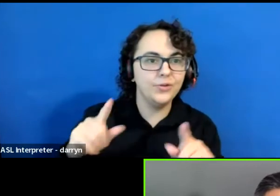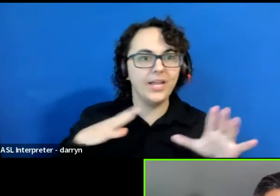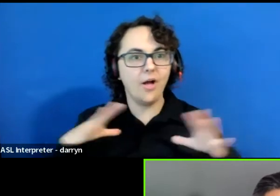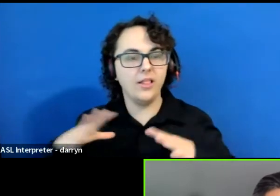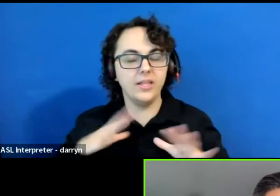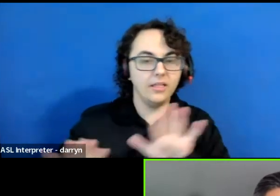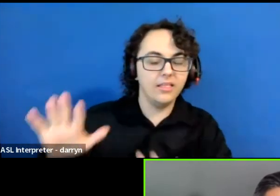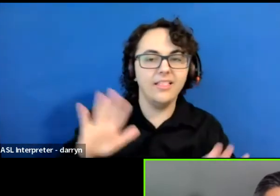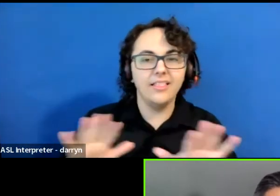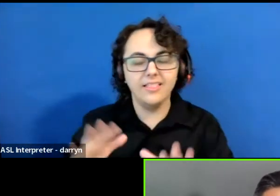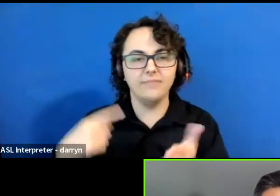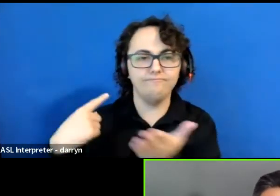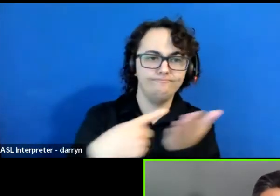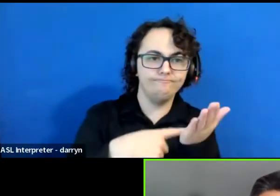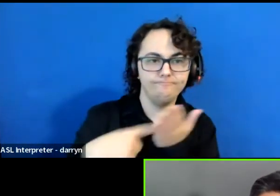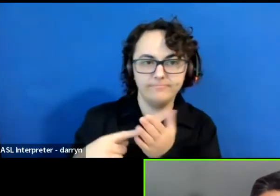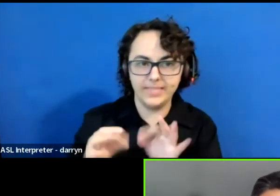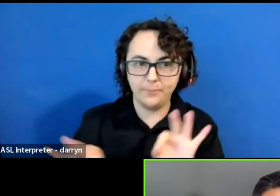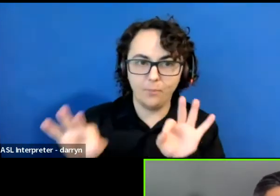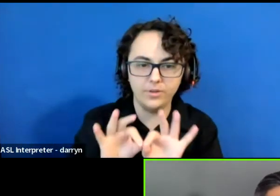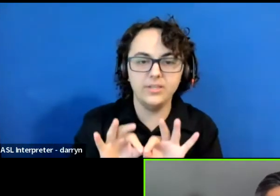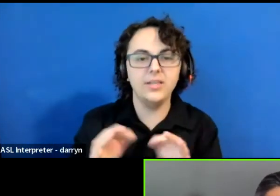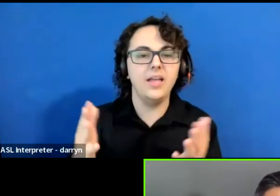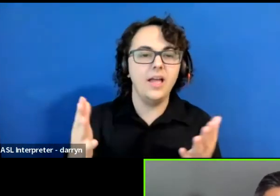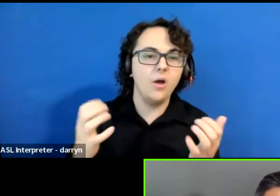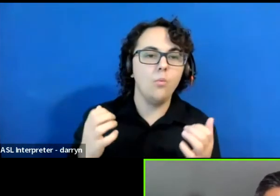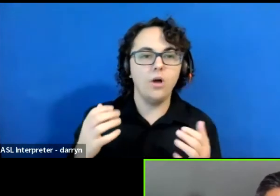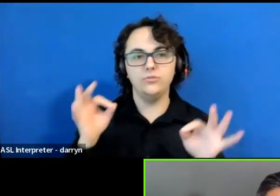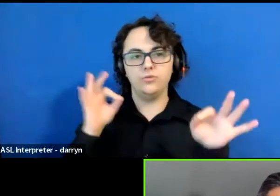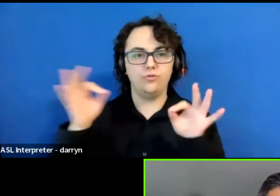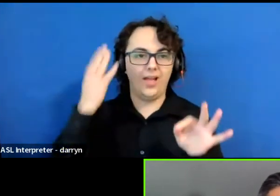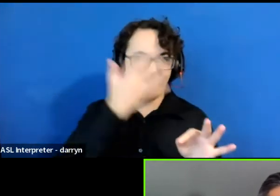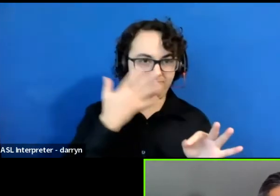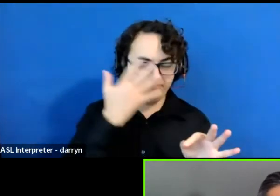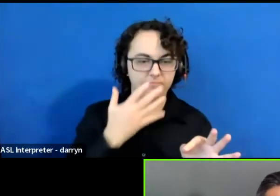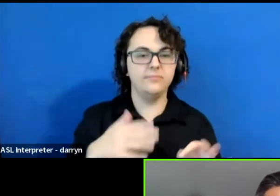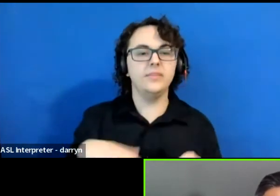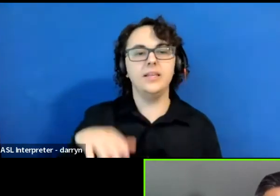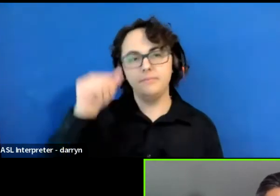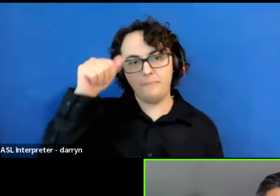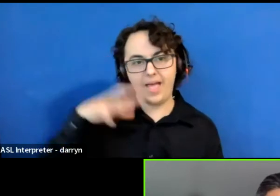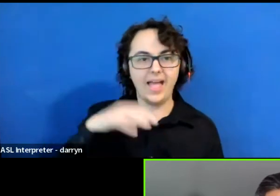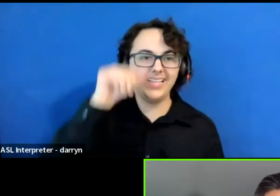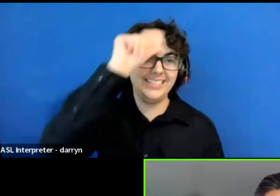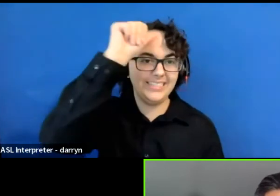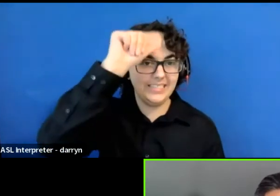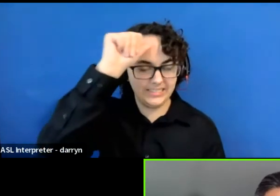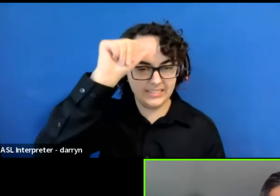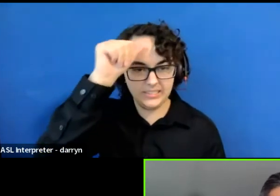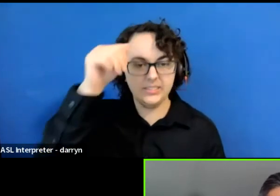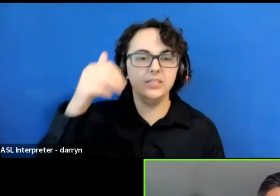I'd like to provide a visual description. I am male of Indian descent, I have short black hair with the Dustin of gray